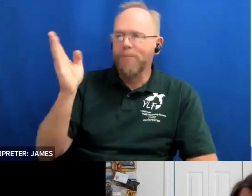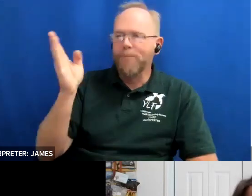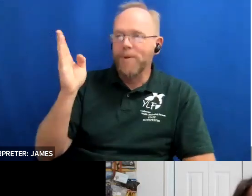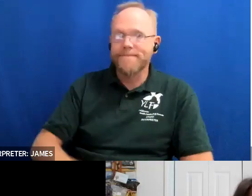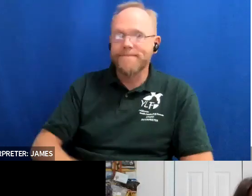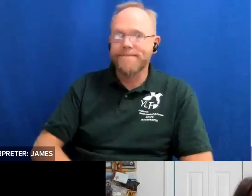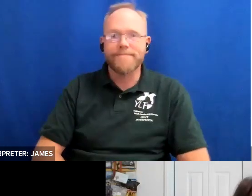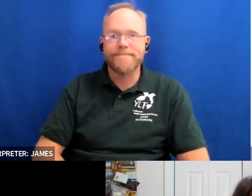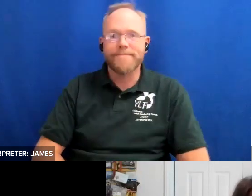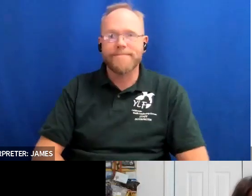you